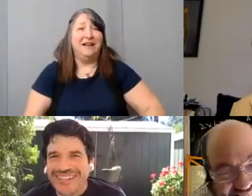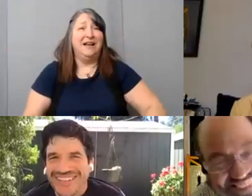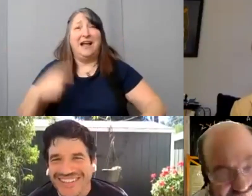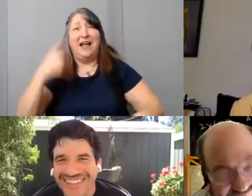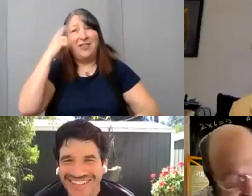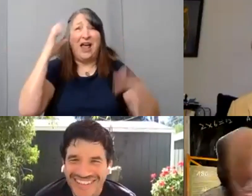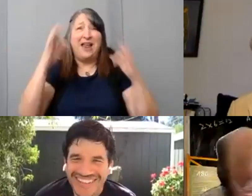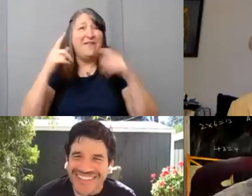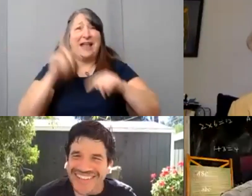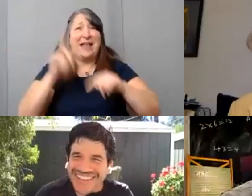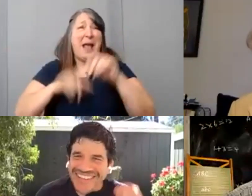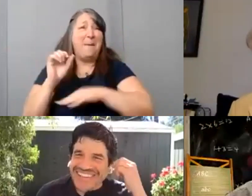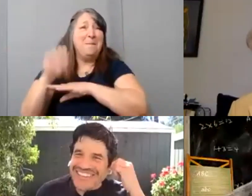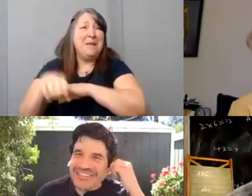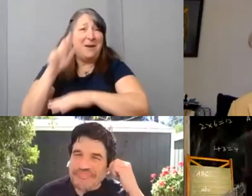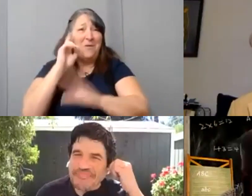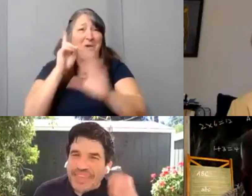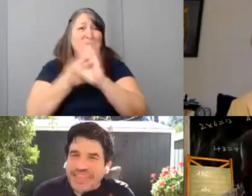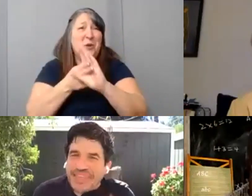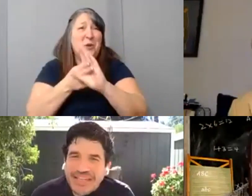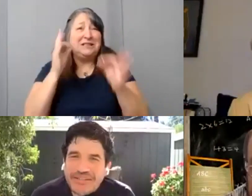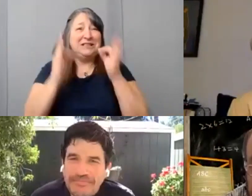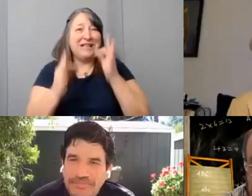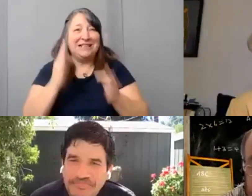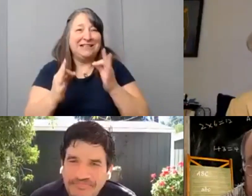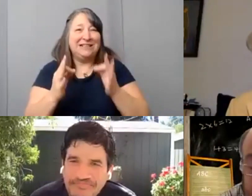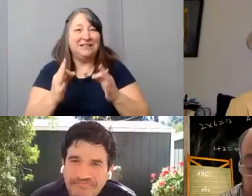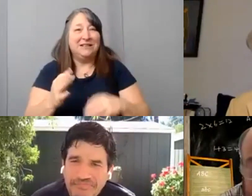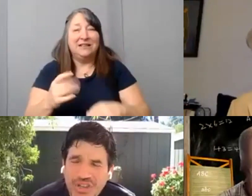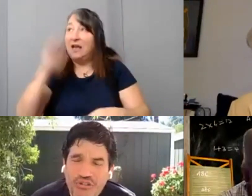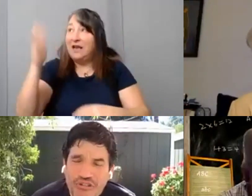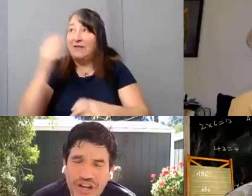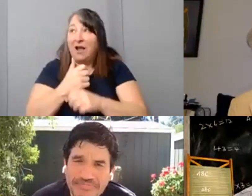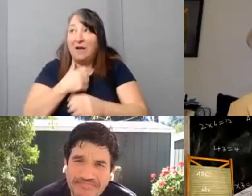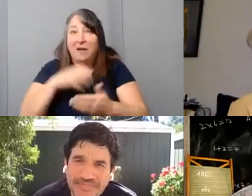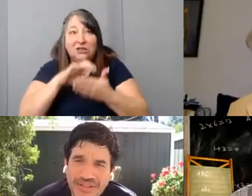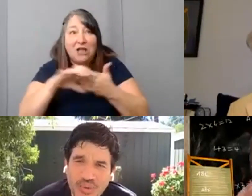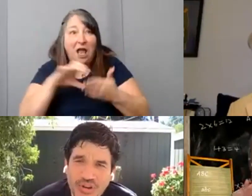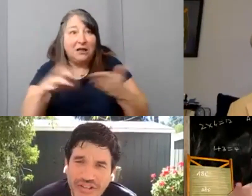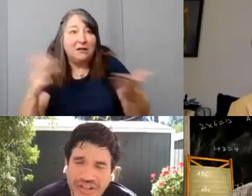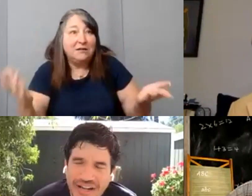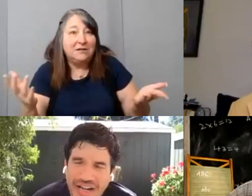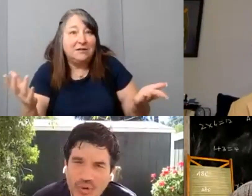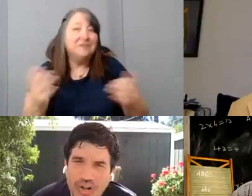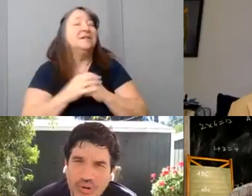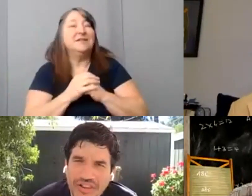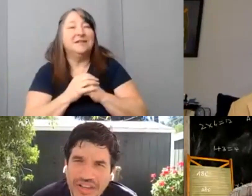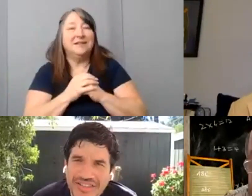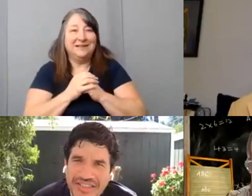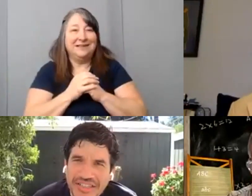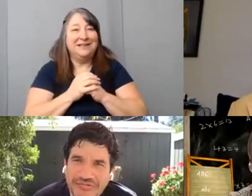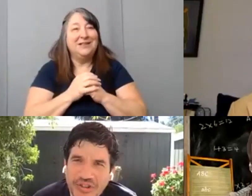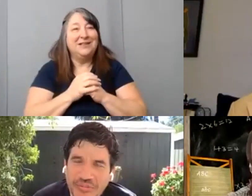[Danny] I never got my check, Mark. [Mark] All right Well yeah, I mean what do I like to see in films?